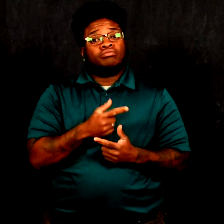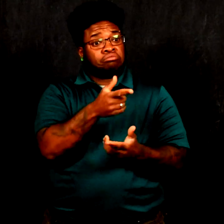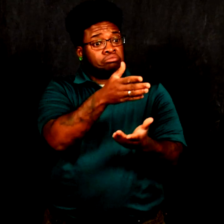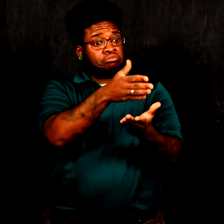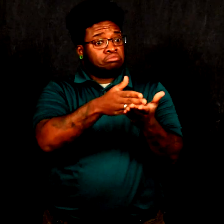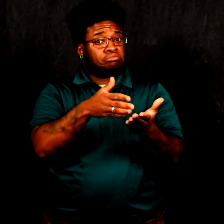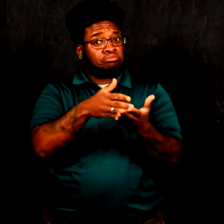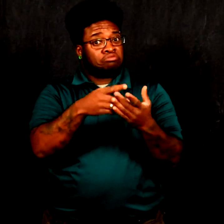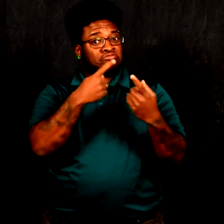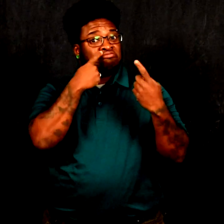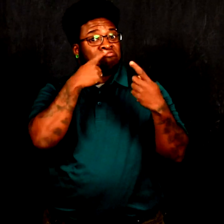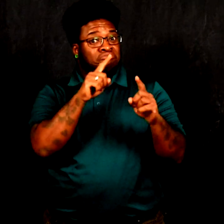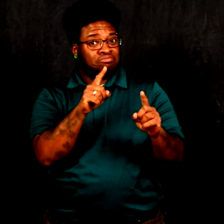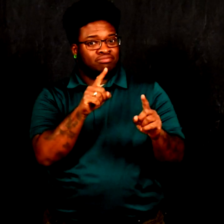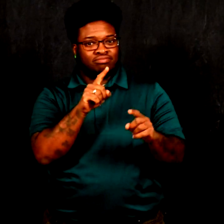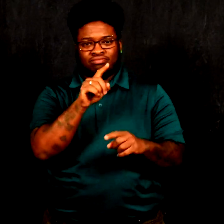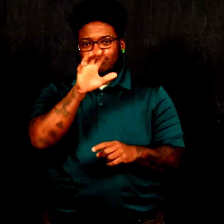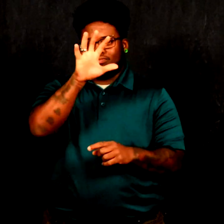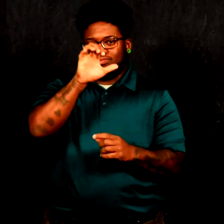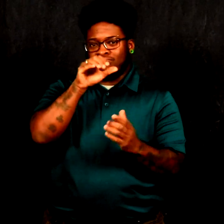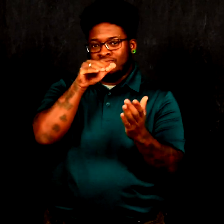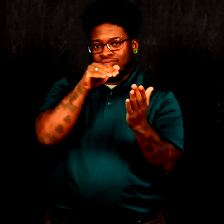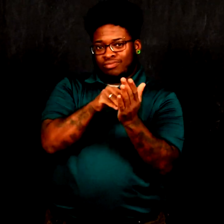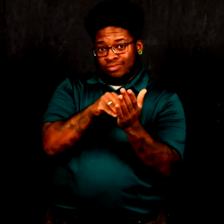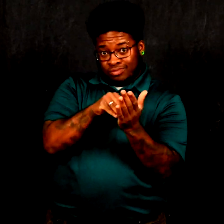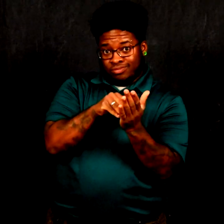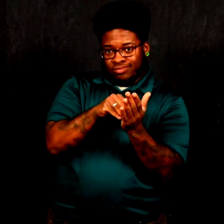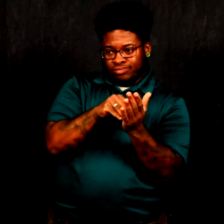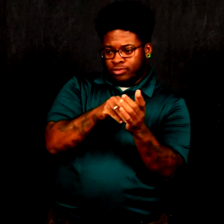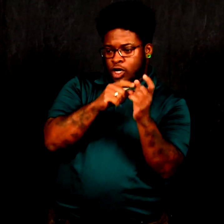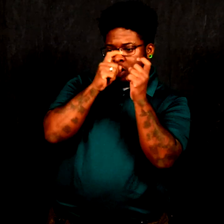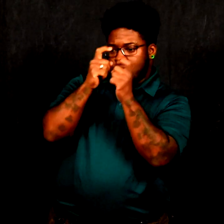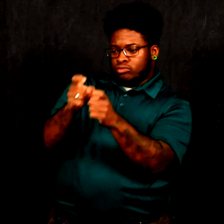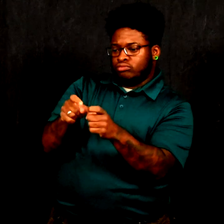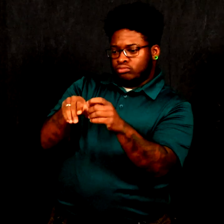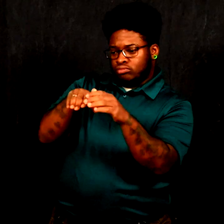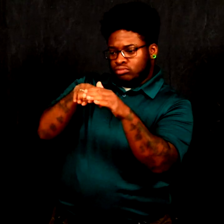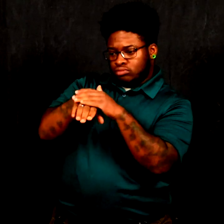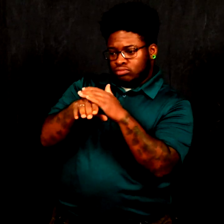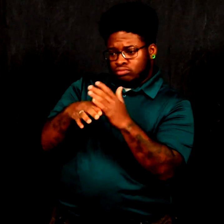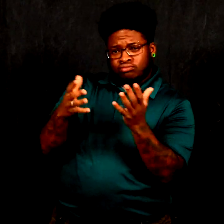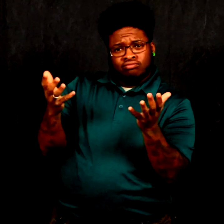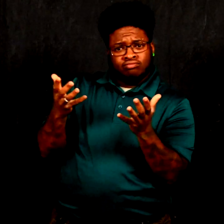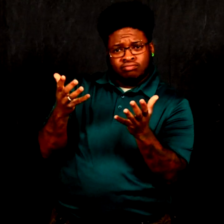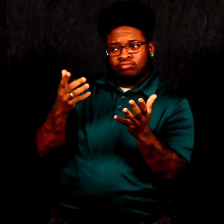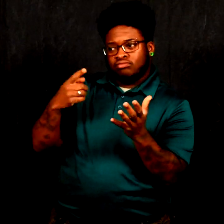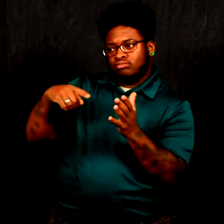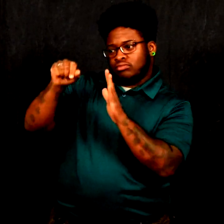This was partially successful. $500K was awarded for